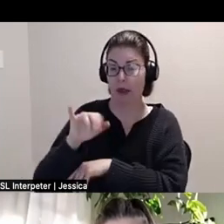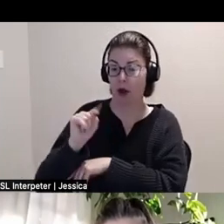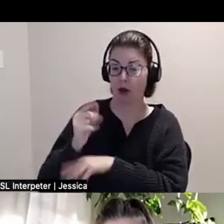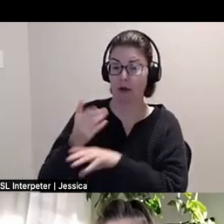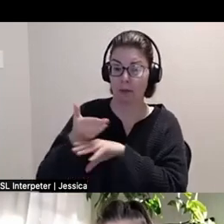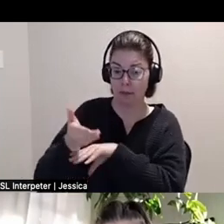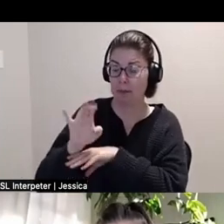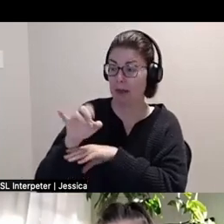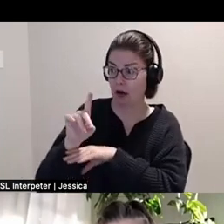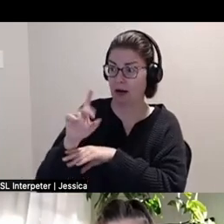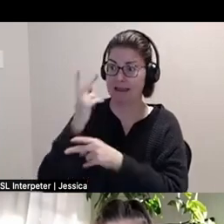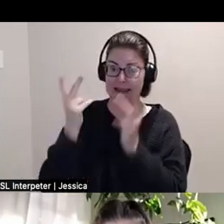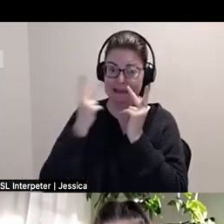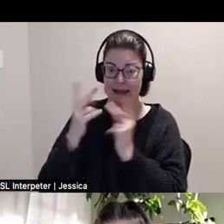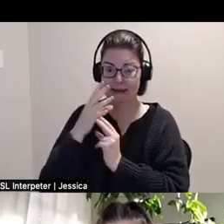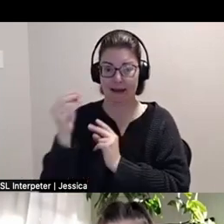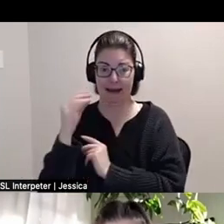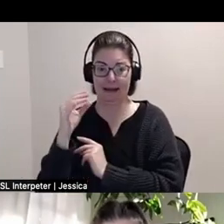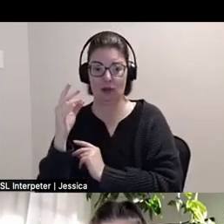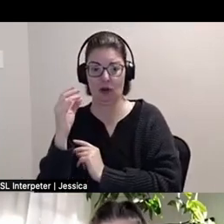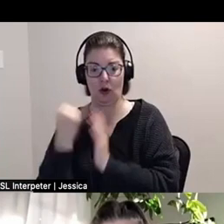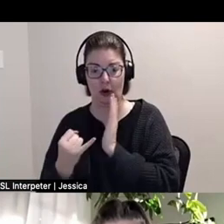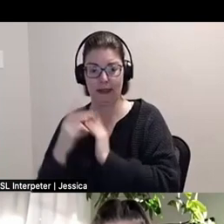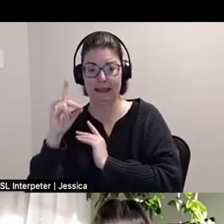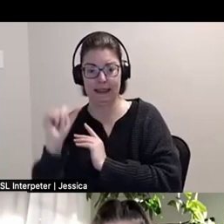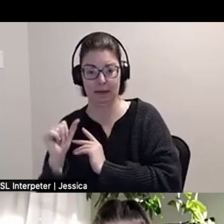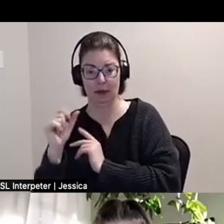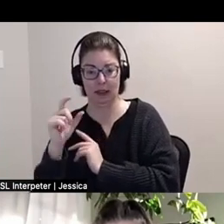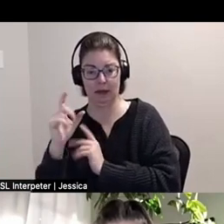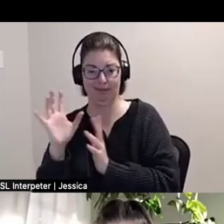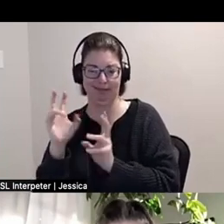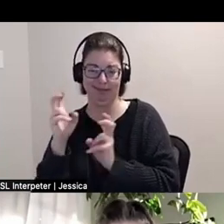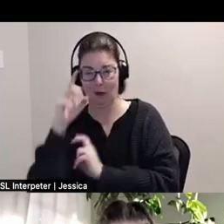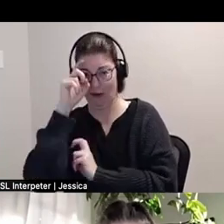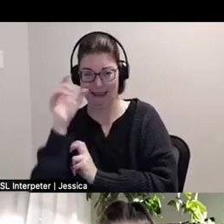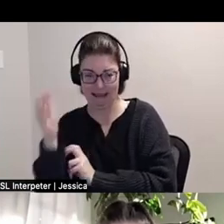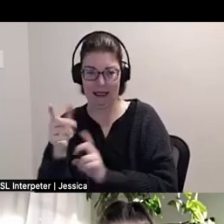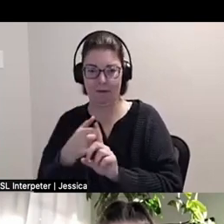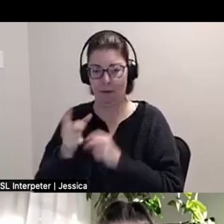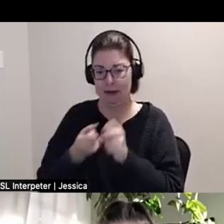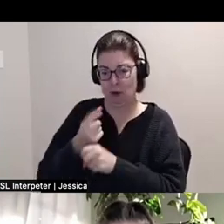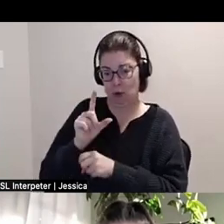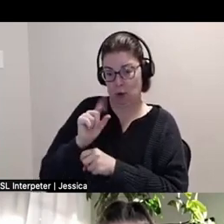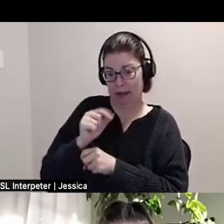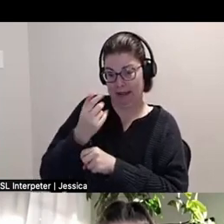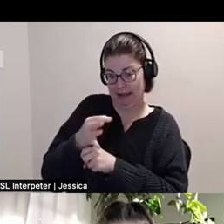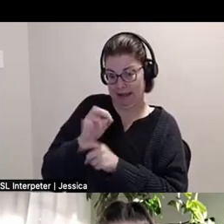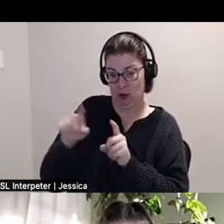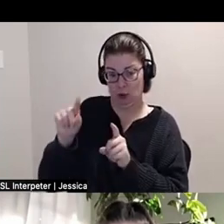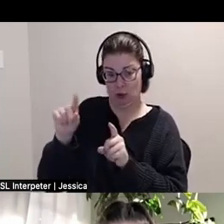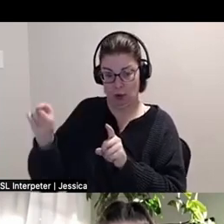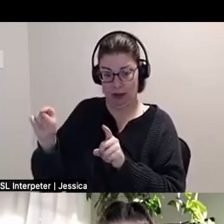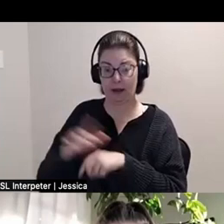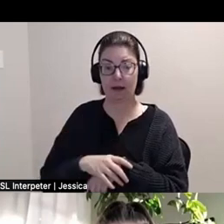Sight’s Art & Disability Residency from 2019 to 2020, the Artist Studios Program at the Museum of Arts and Design